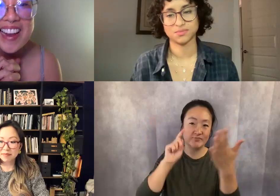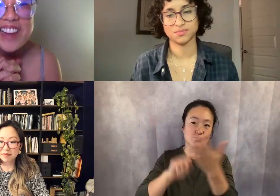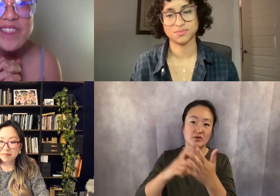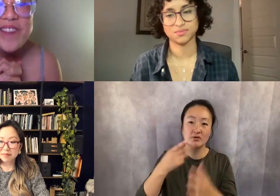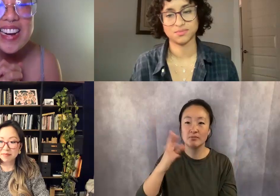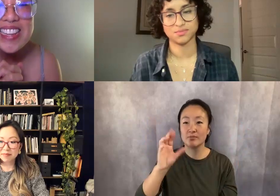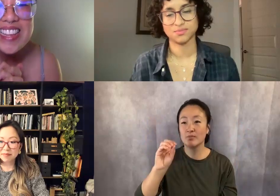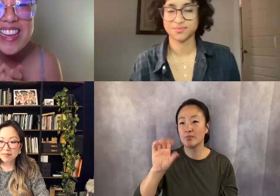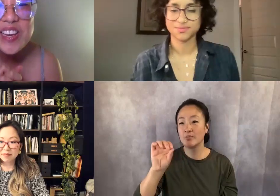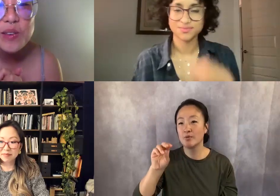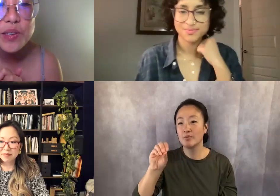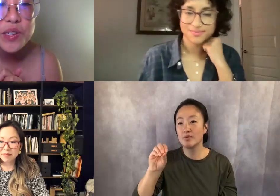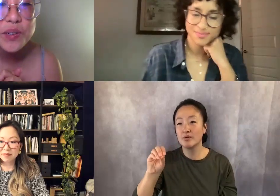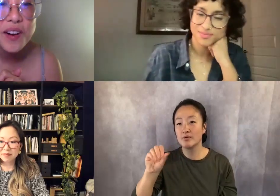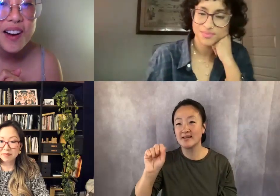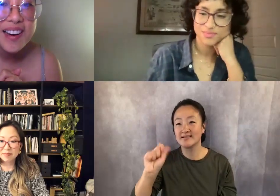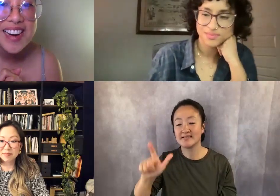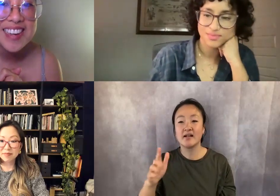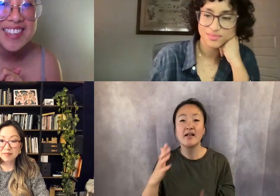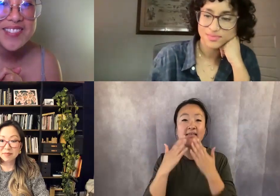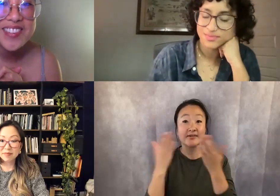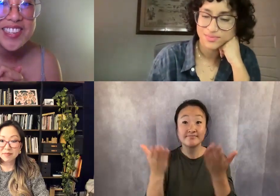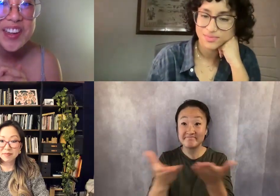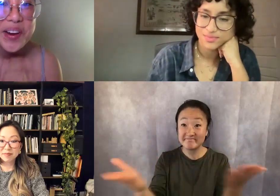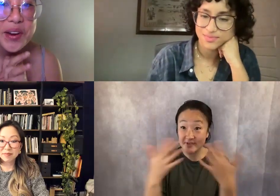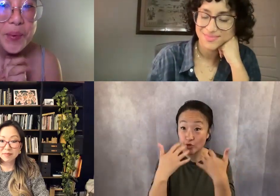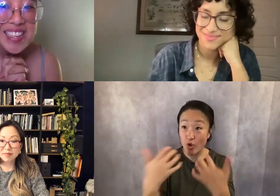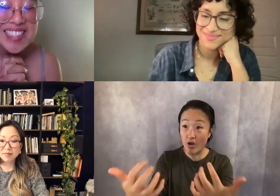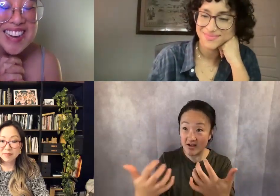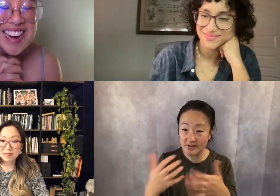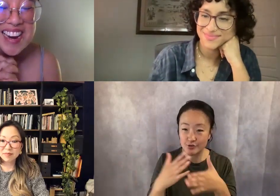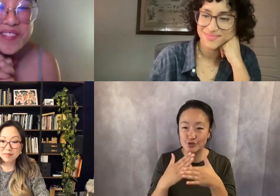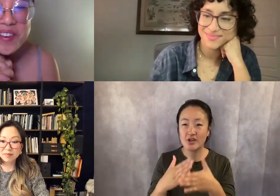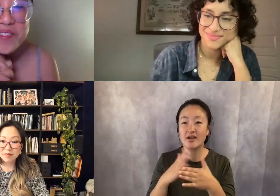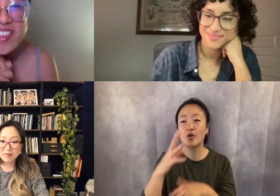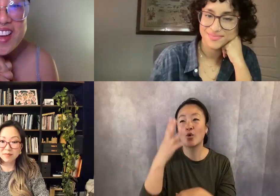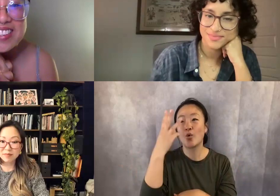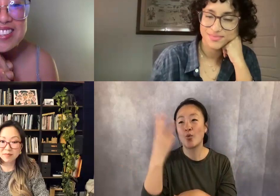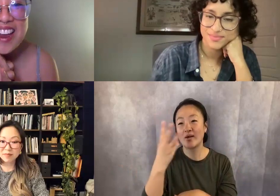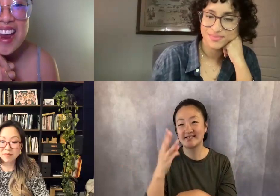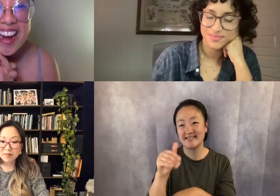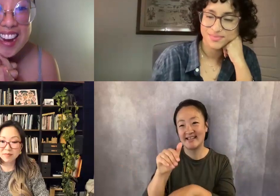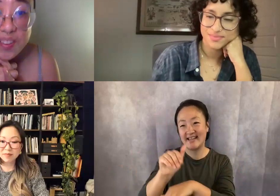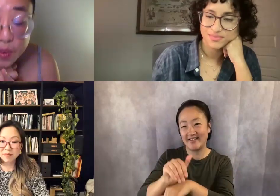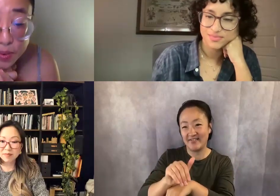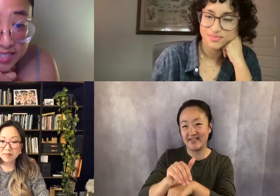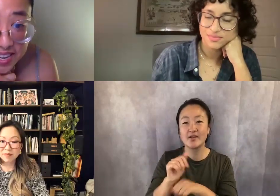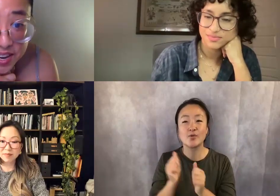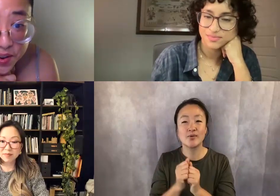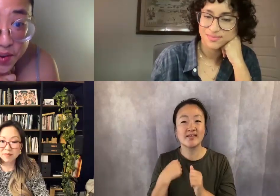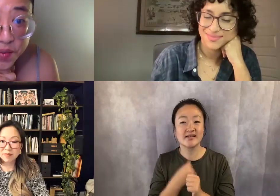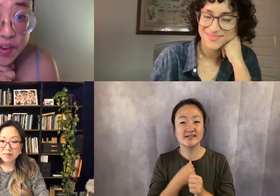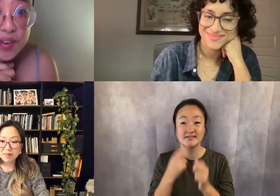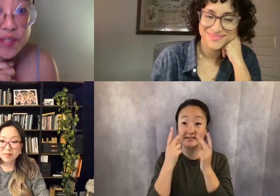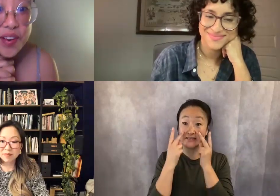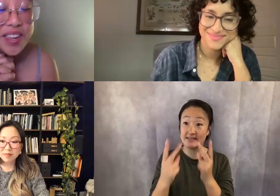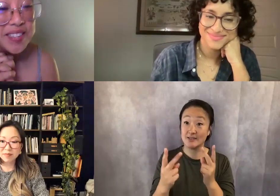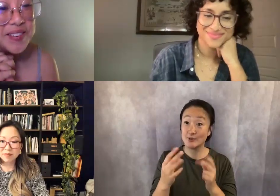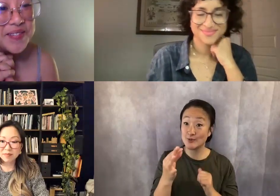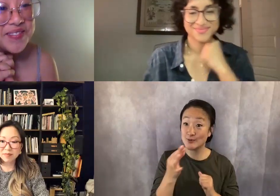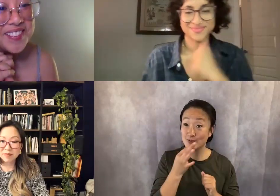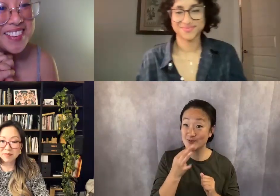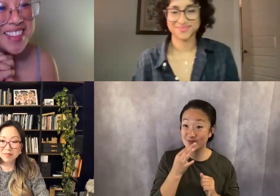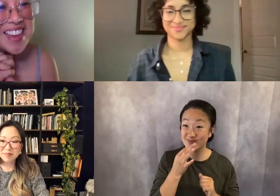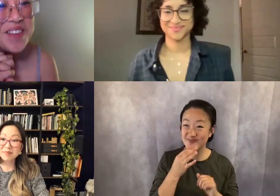you to you, our audience for sharing your Wednesday evening with us, and we will see